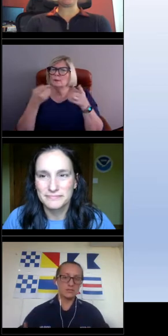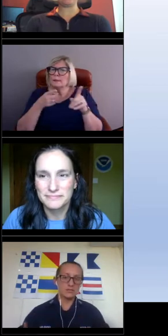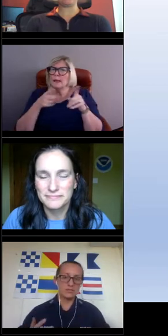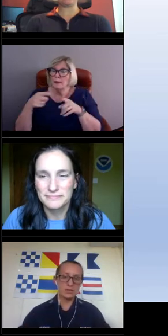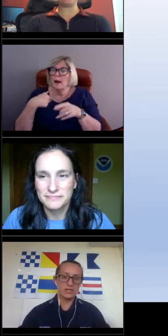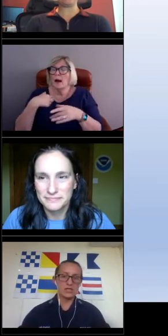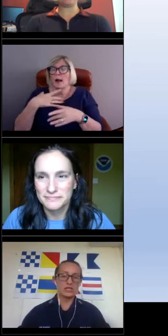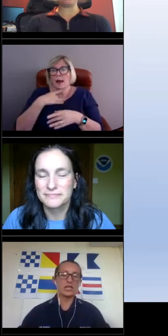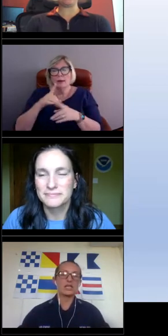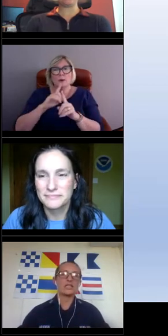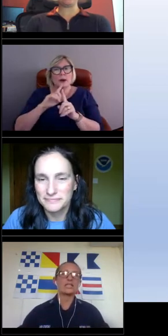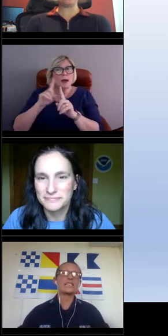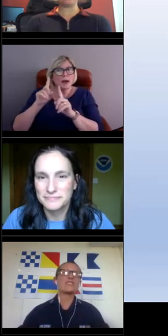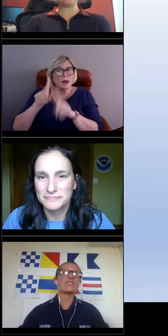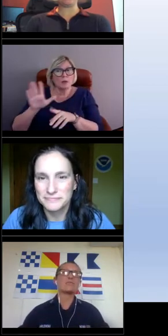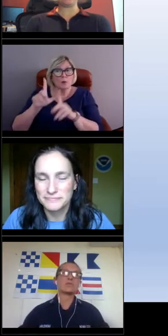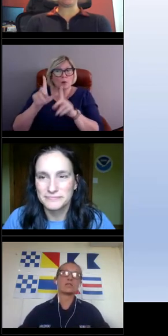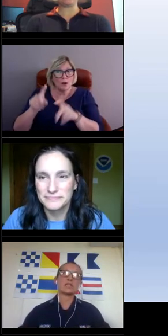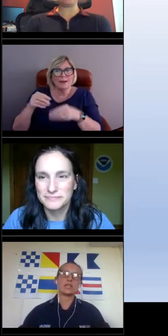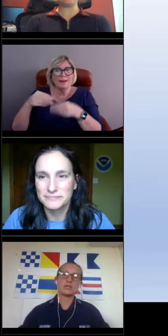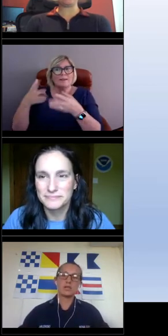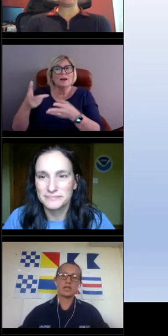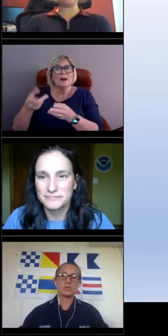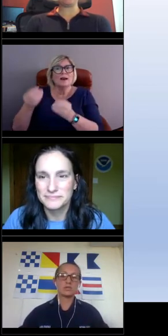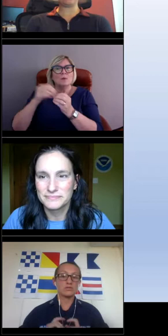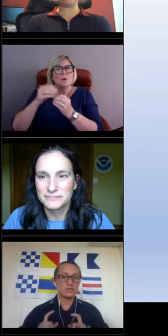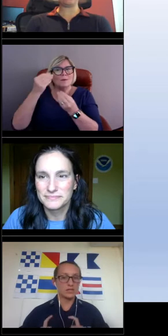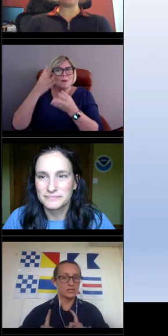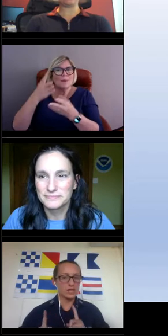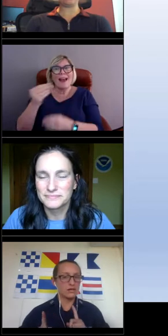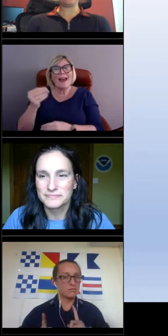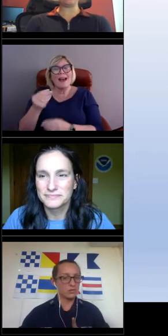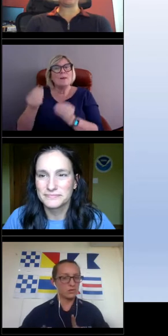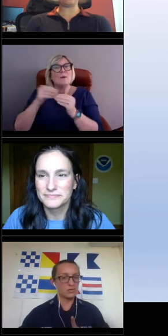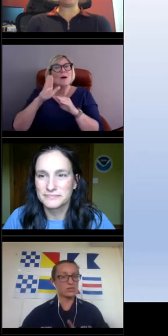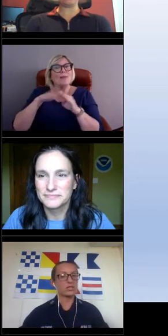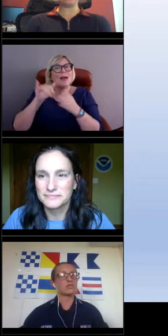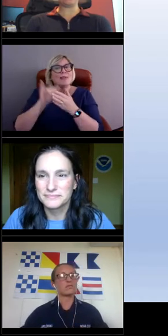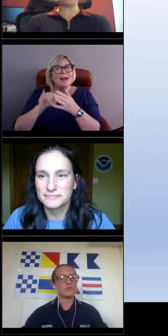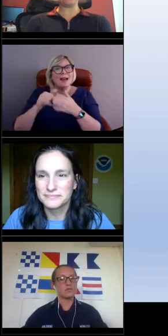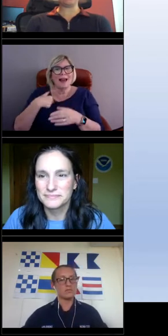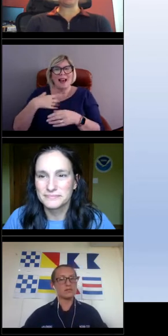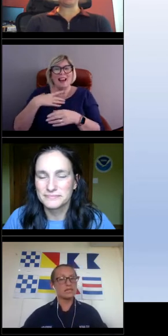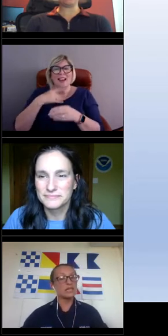give them information, and then even more, I like being able to fix that buoy or station for them